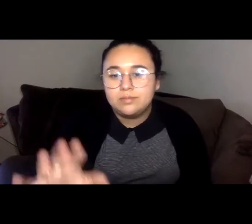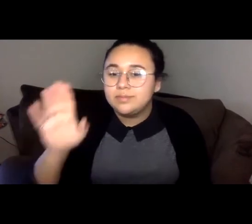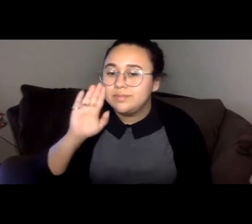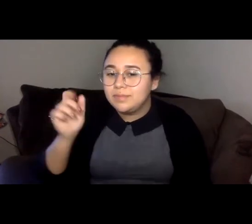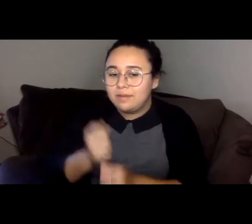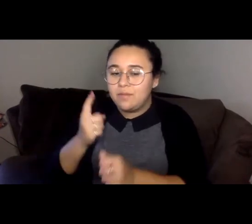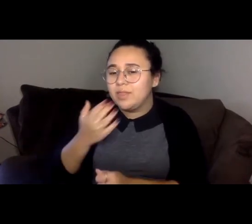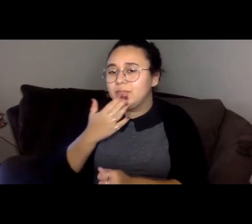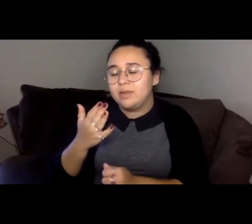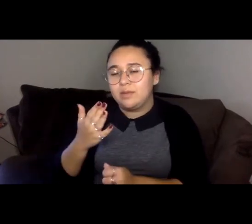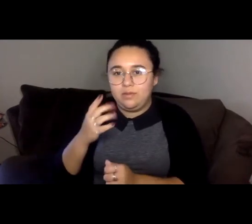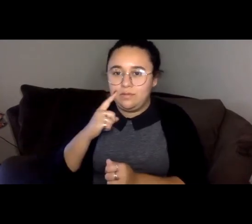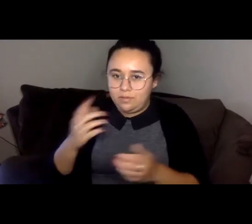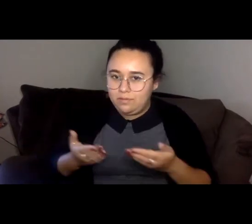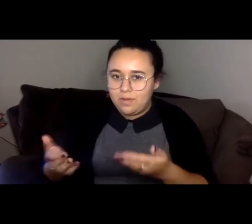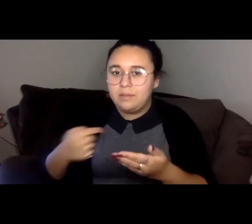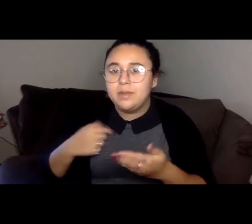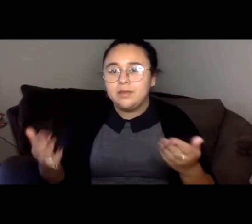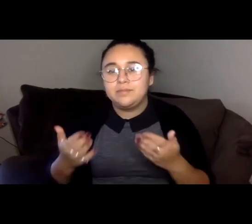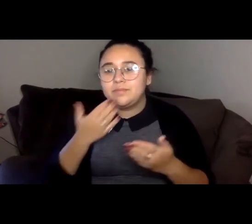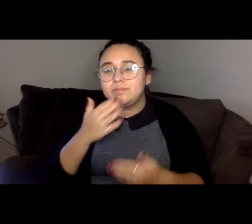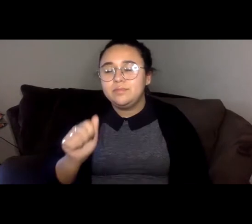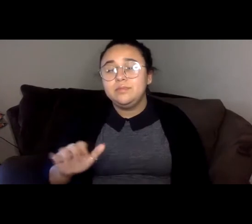Thank you for having me. Thank you, Asian American writers workshop.